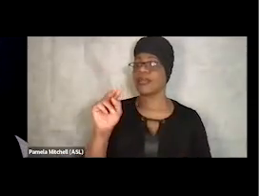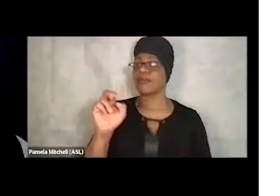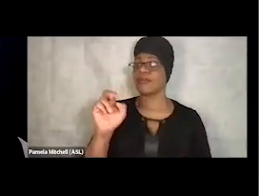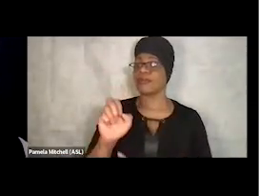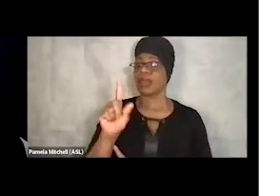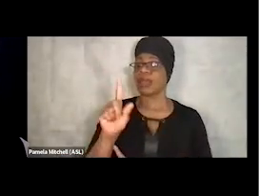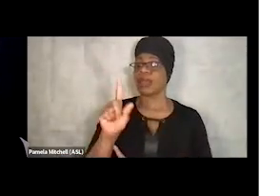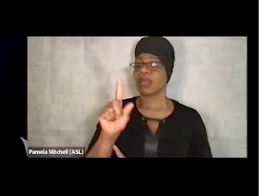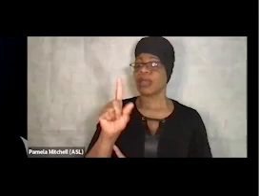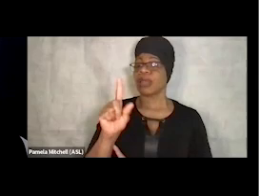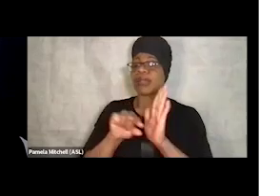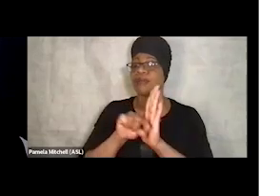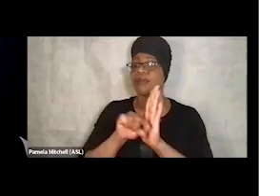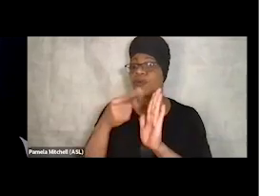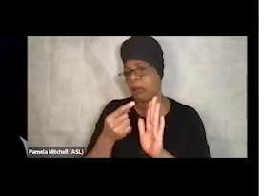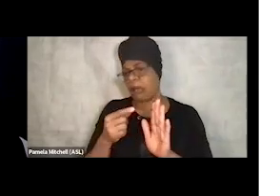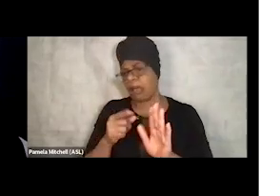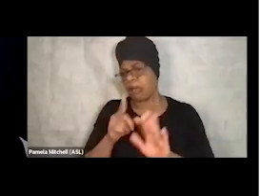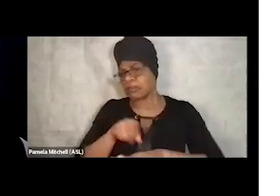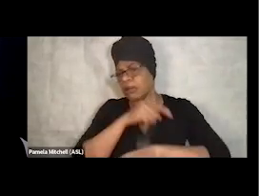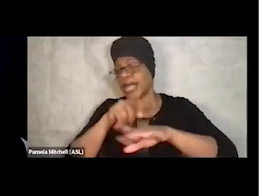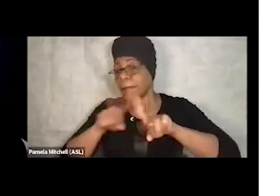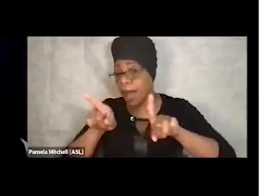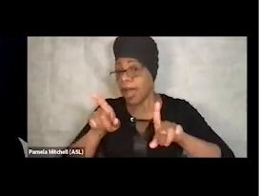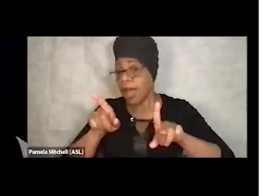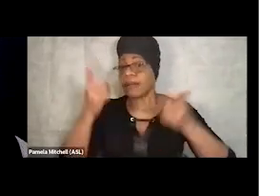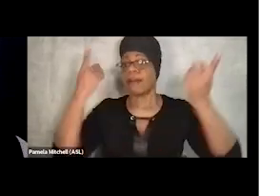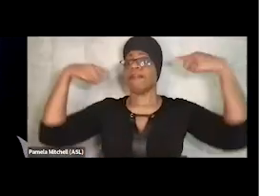but we were able to help that person gain that certification and gain employment.